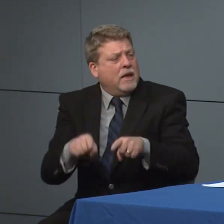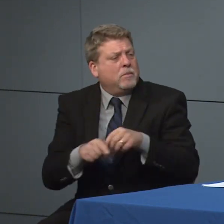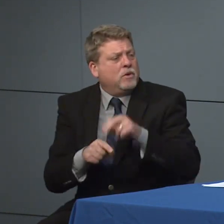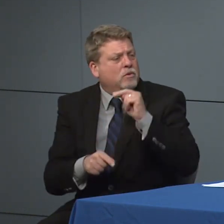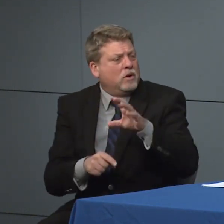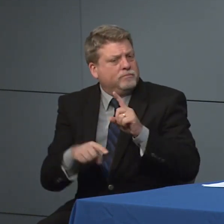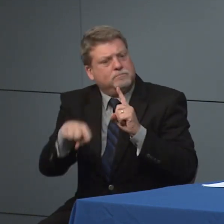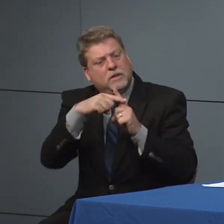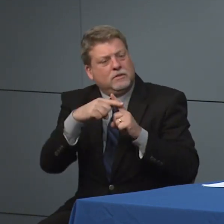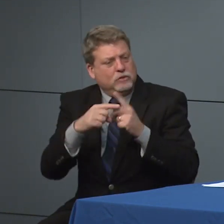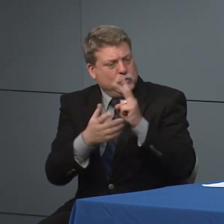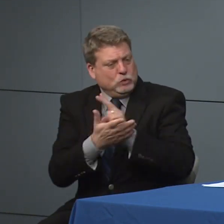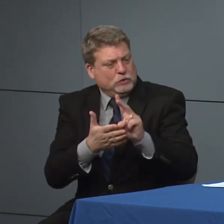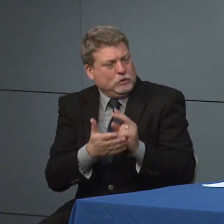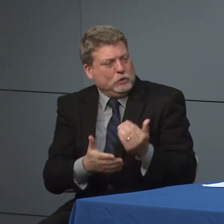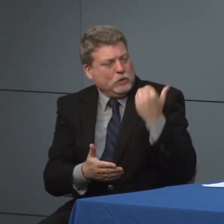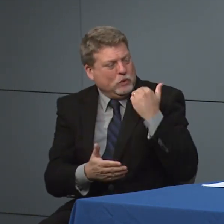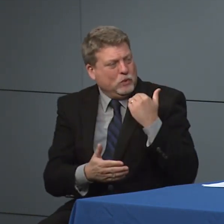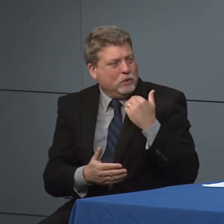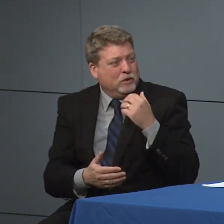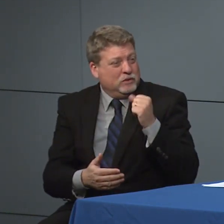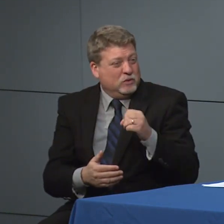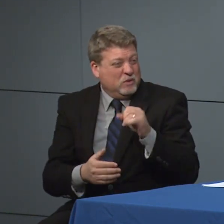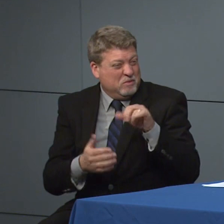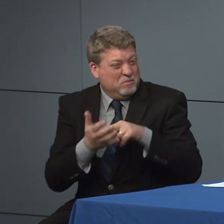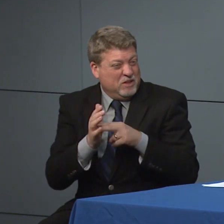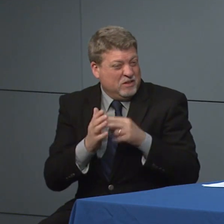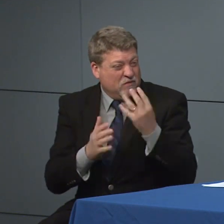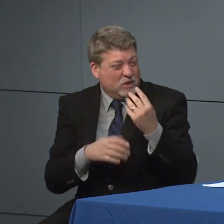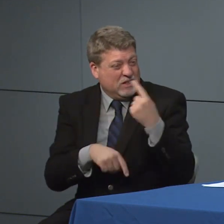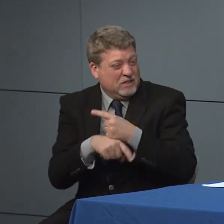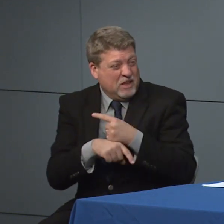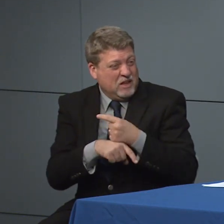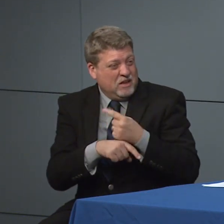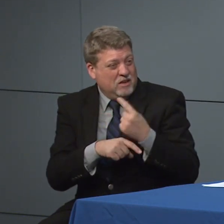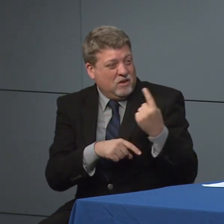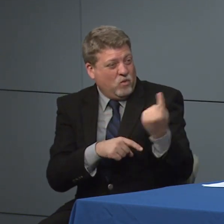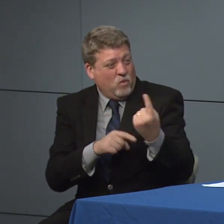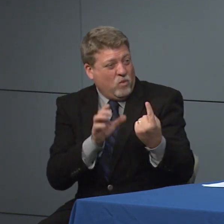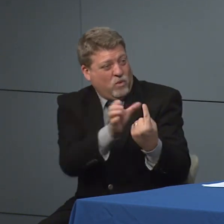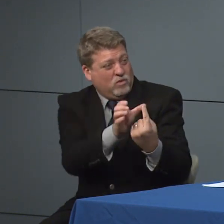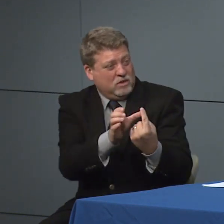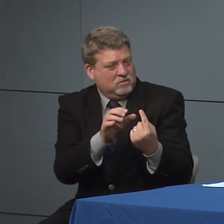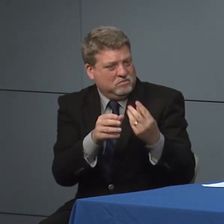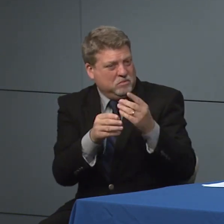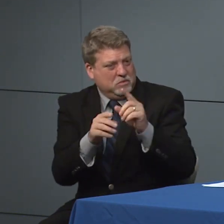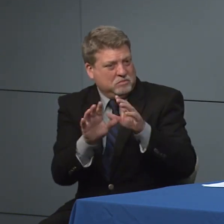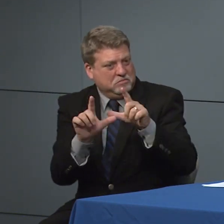diagnosed and I'm so 14 8 or teen might be expiring tomorrow, you know that personal be released to the